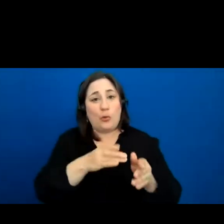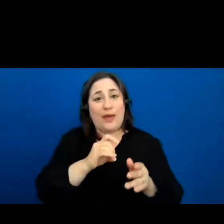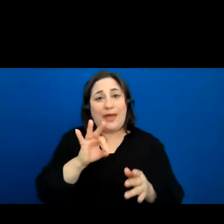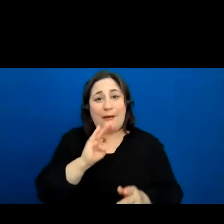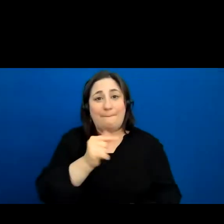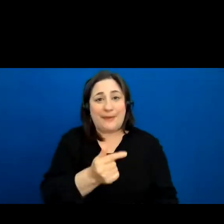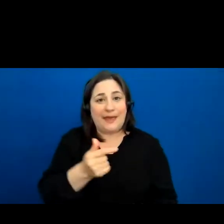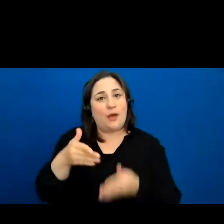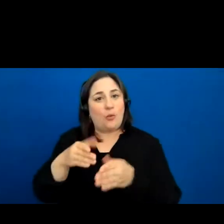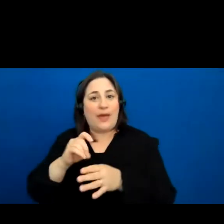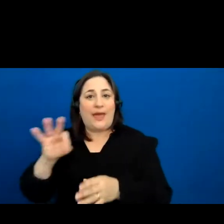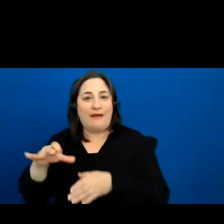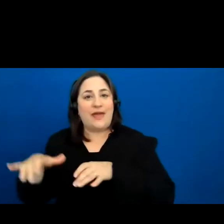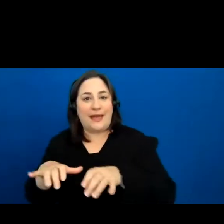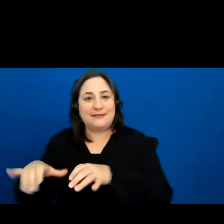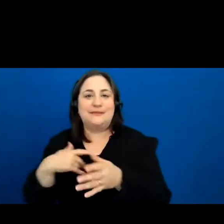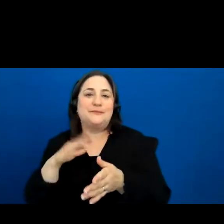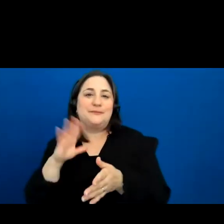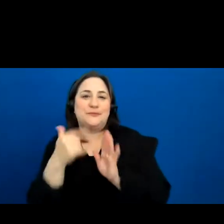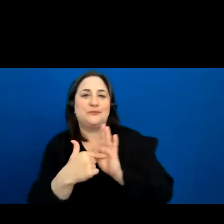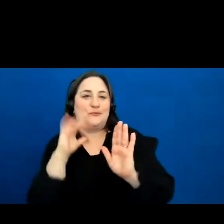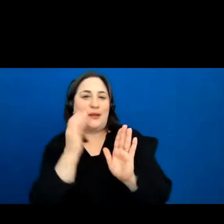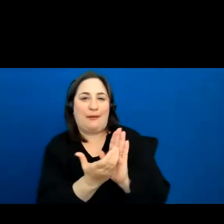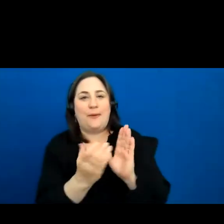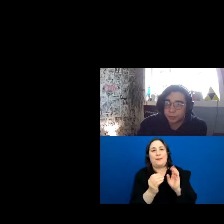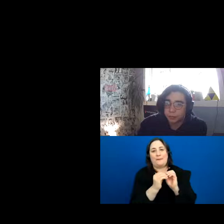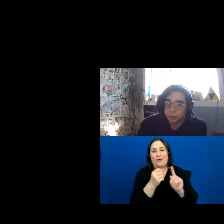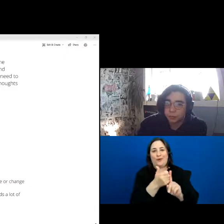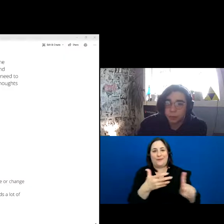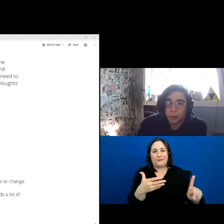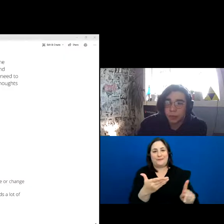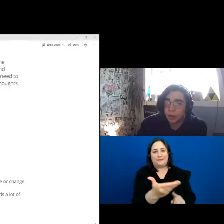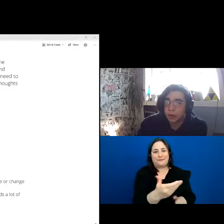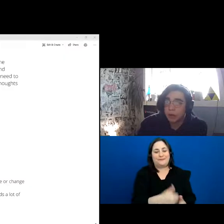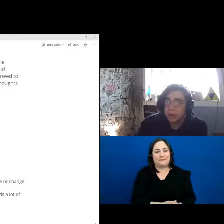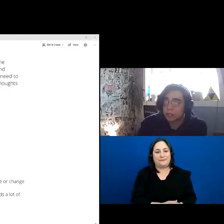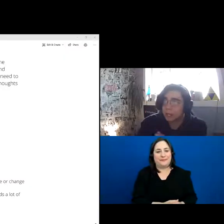will show that will talk about it a little bit more. Can everyone see?